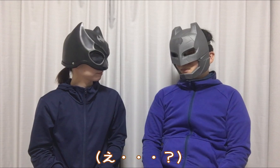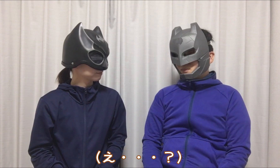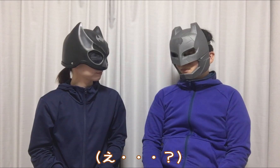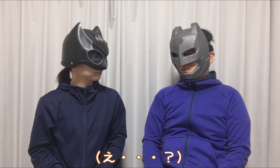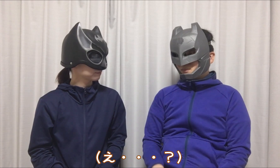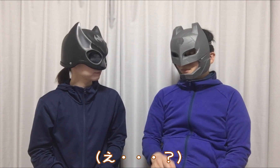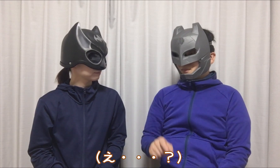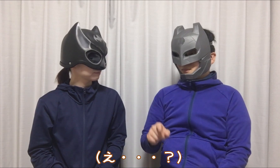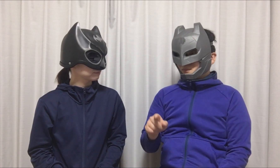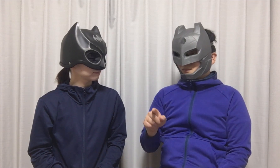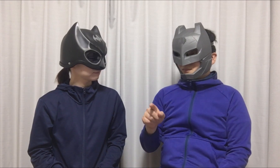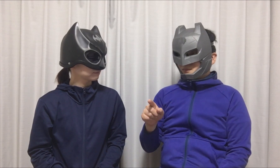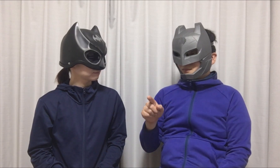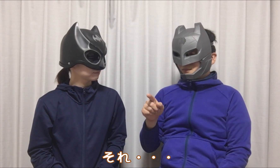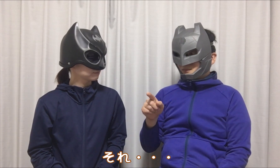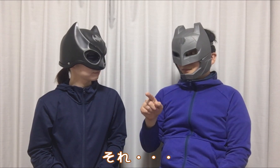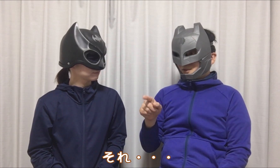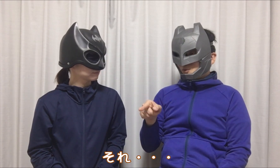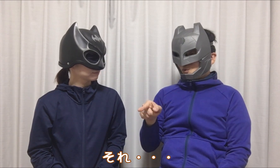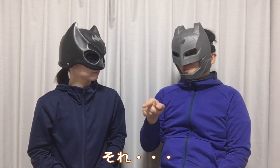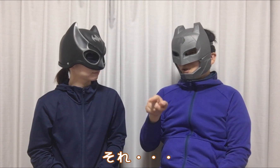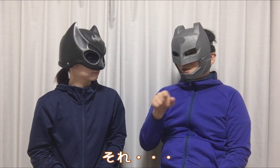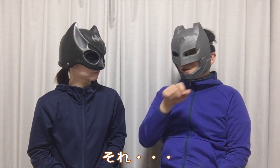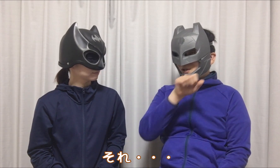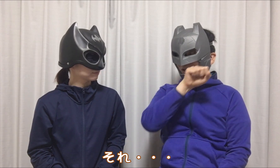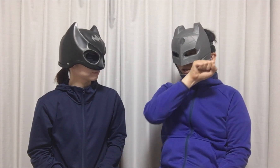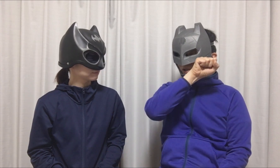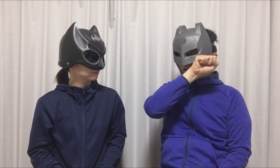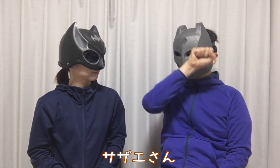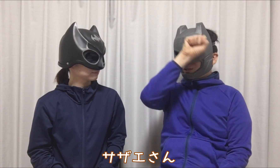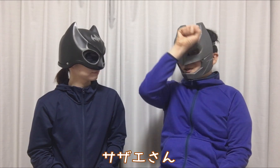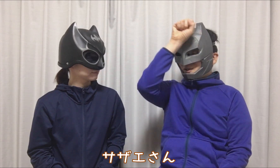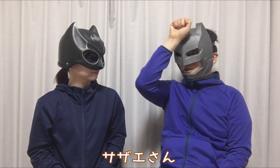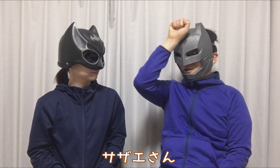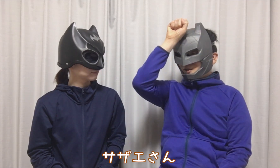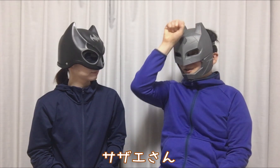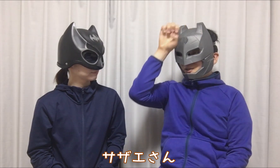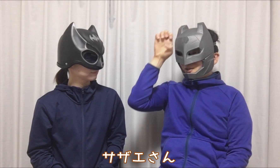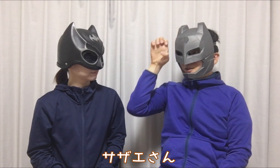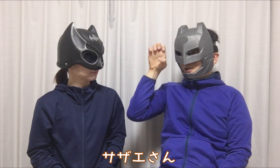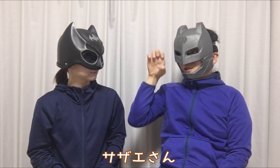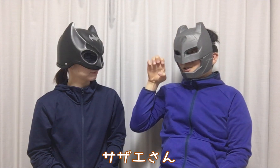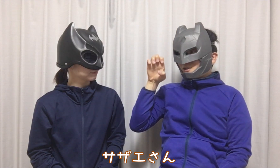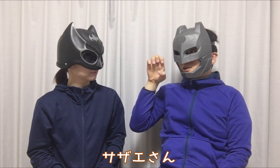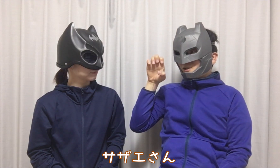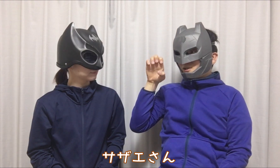(What…?) It's … SAZAE-san